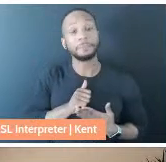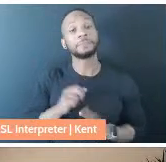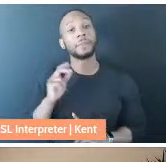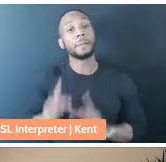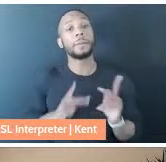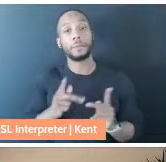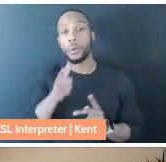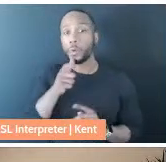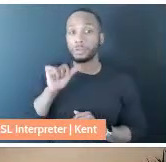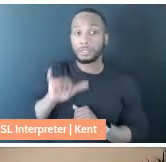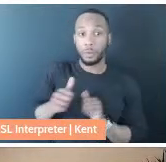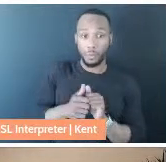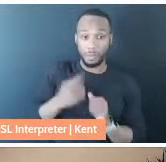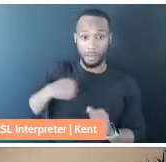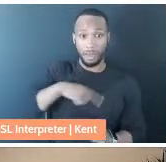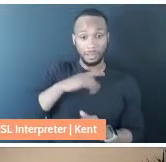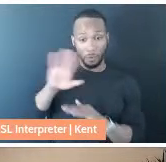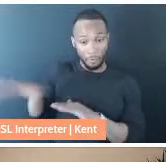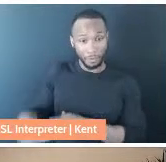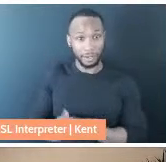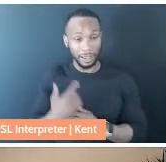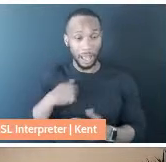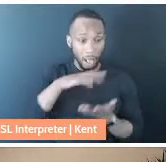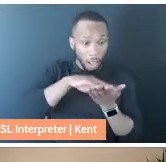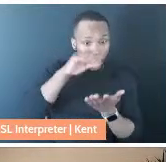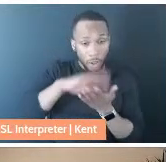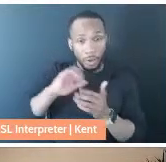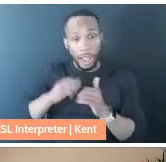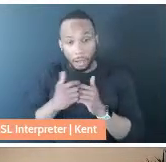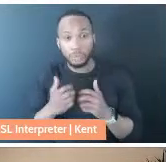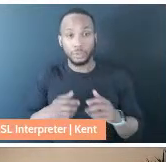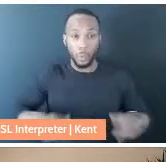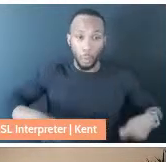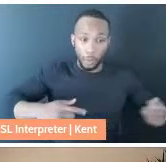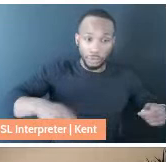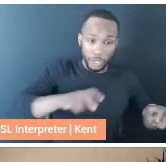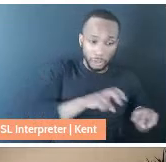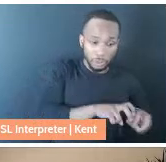us overnight as I learned how to do things, like wheelchair transfers and help someone,